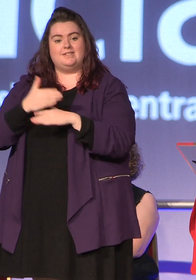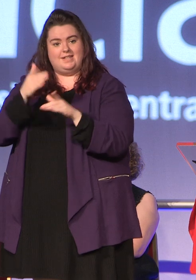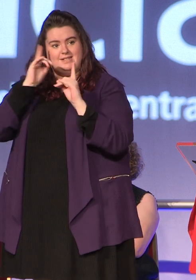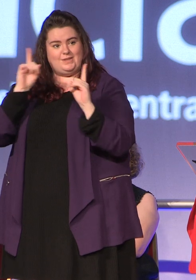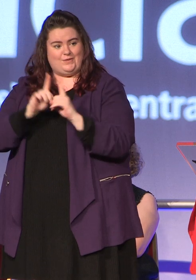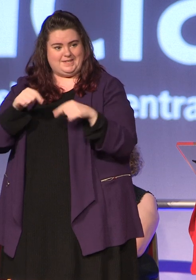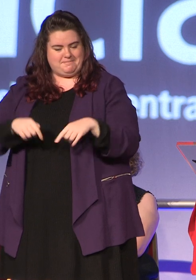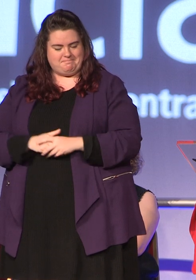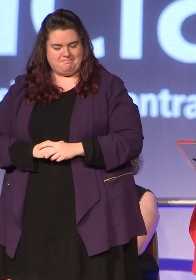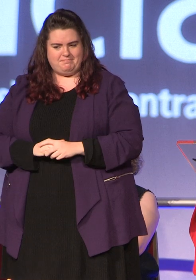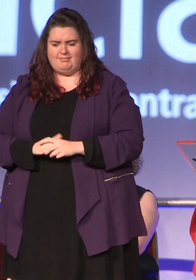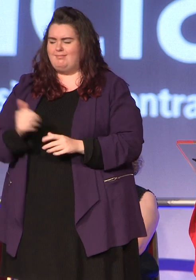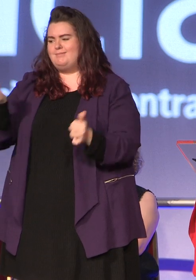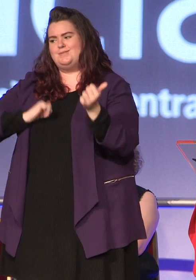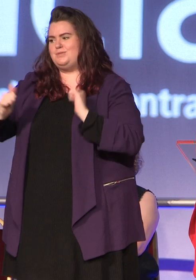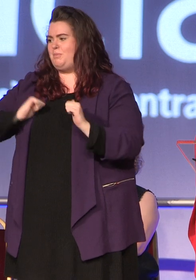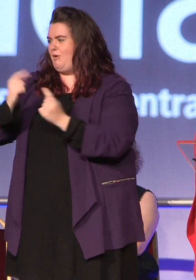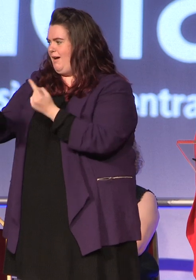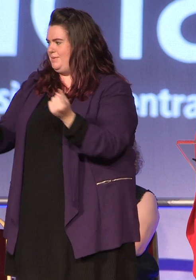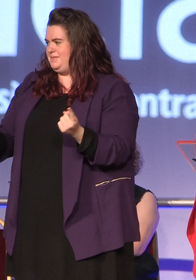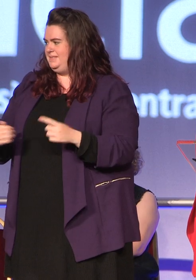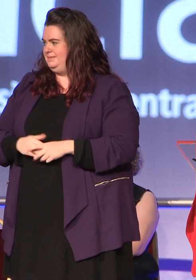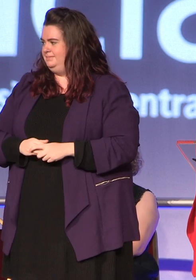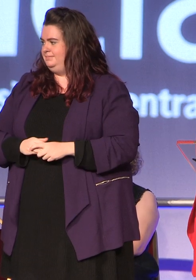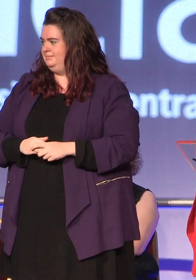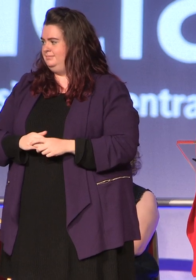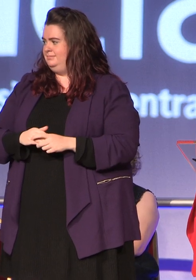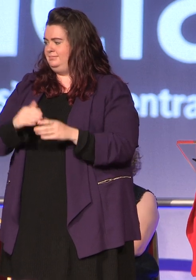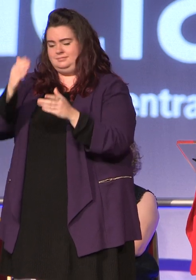proud of everyone sat here today, it is an honour to represent a student and